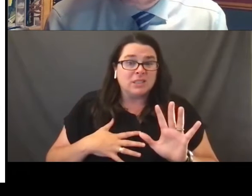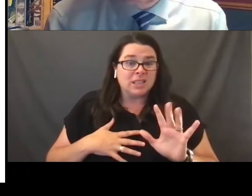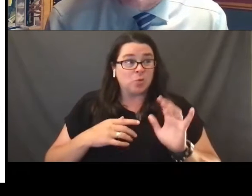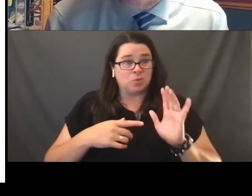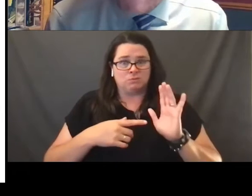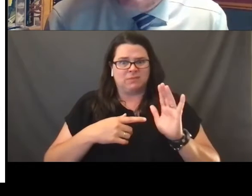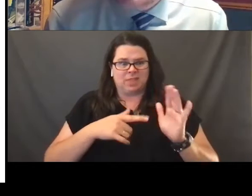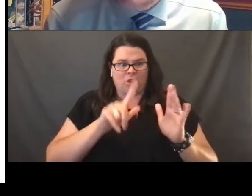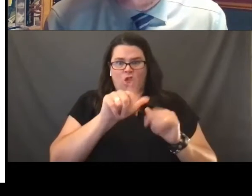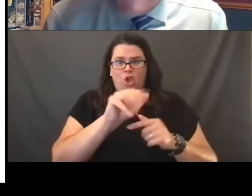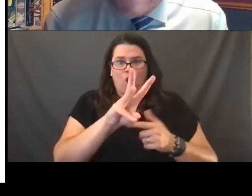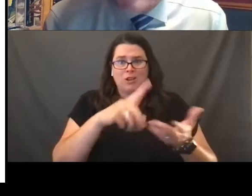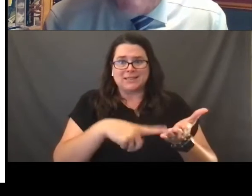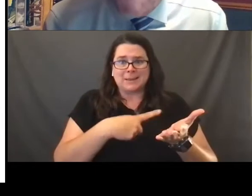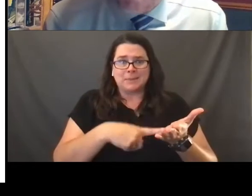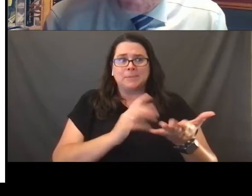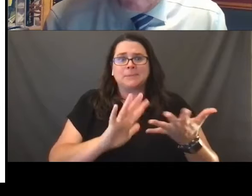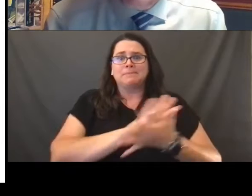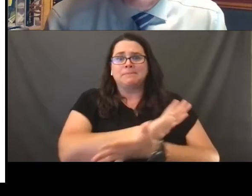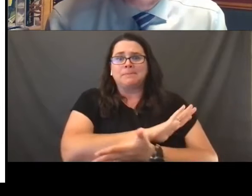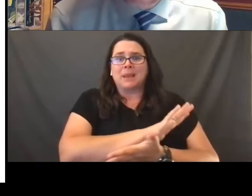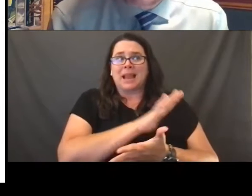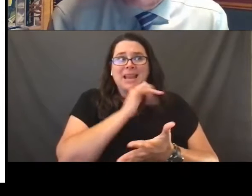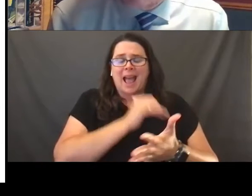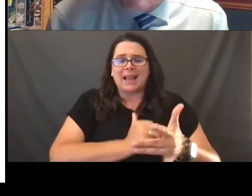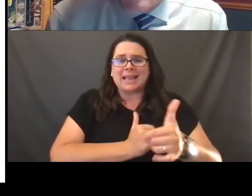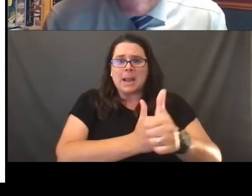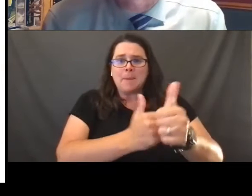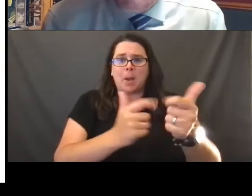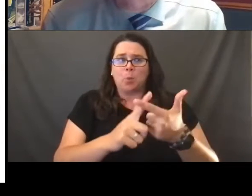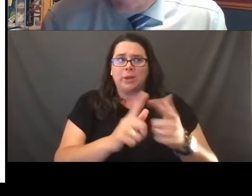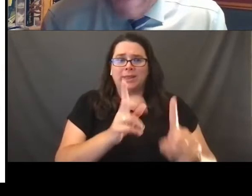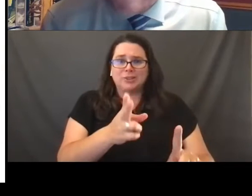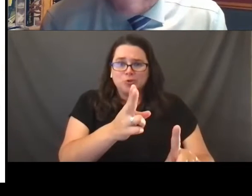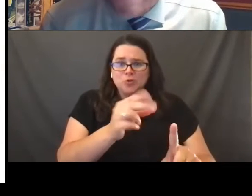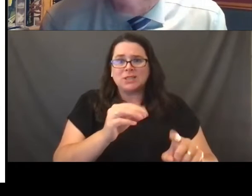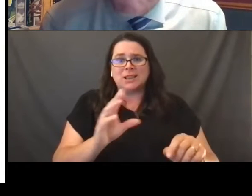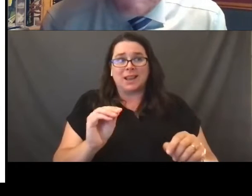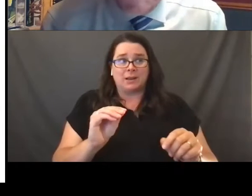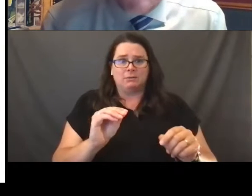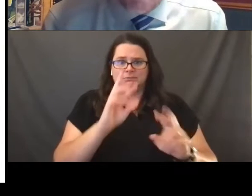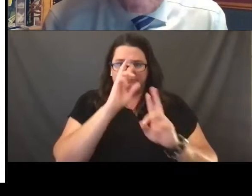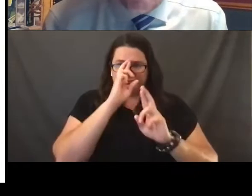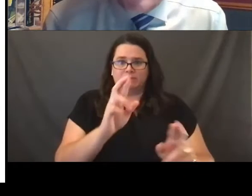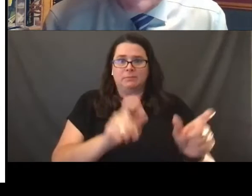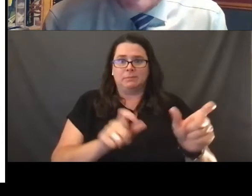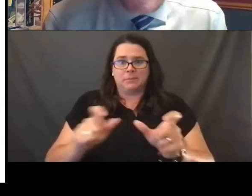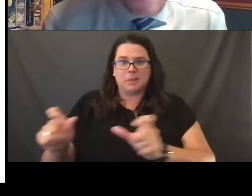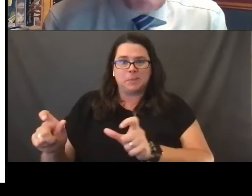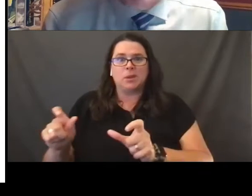sometimes does not keep up with the history and the humanity of people involved in it.